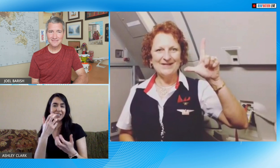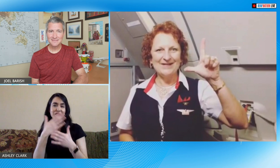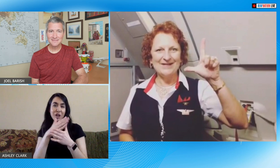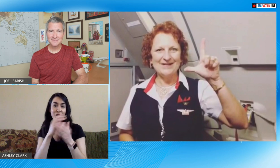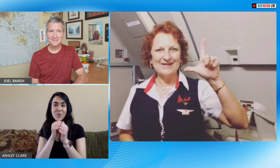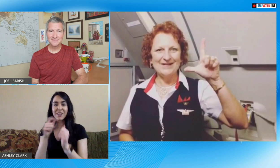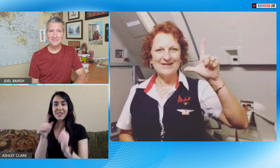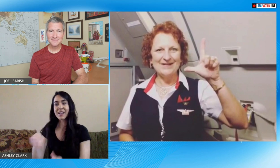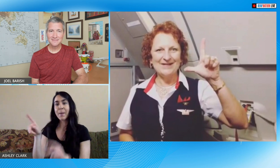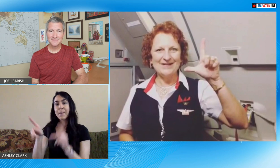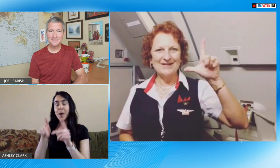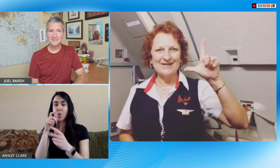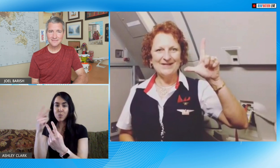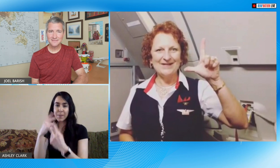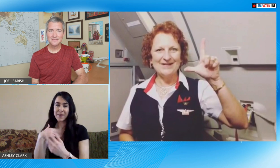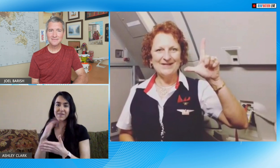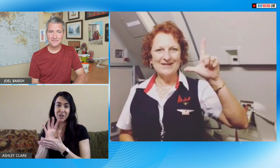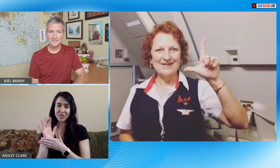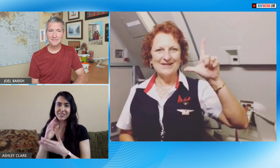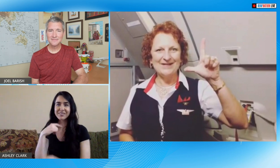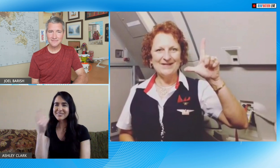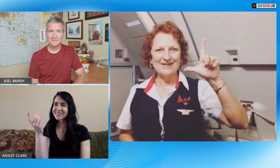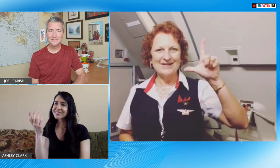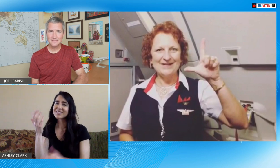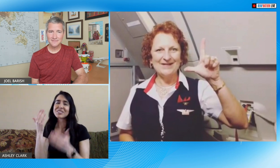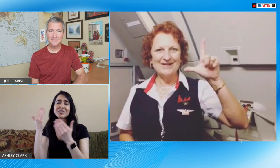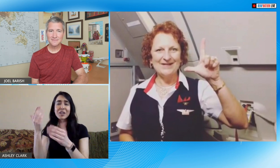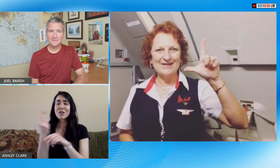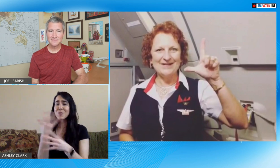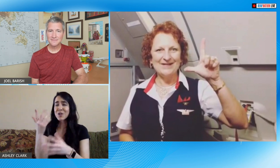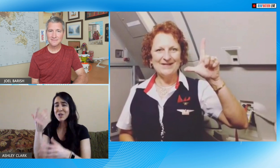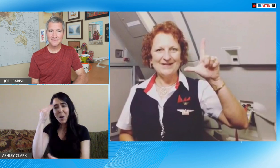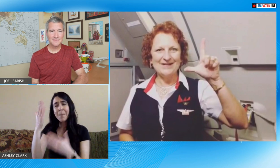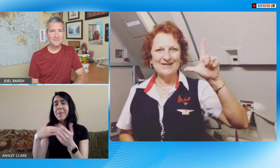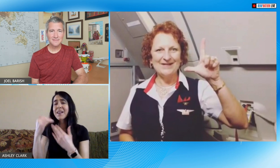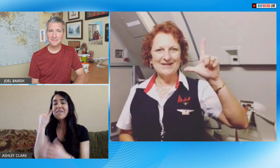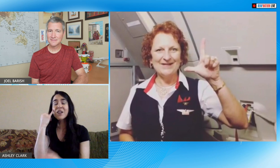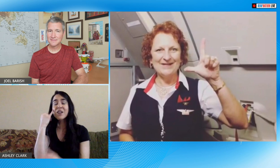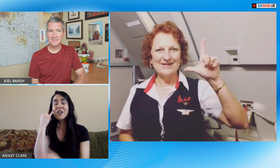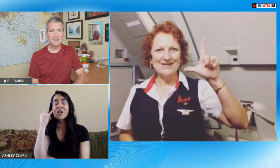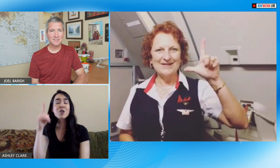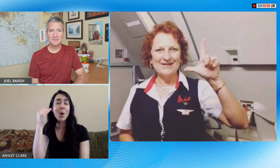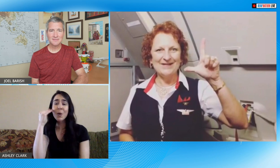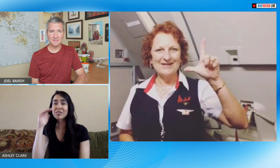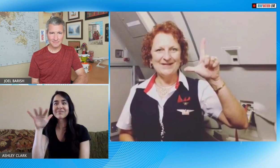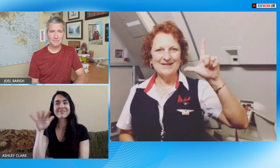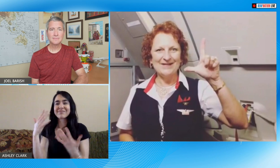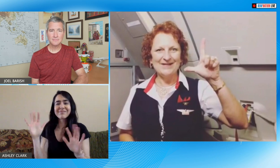mind if I took a quick video of her that I could share on my platform and she was